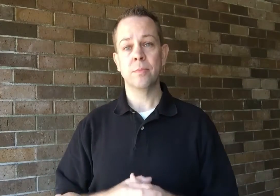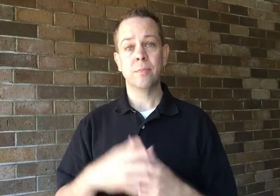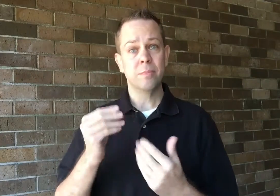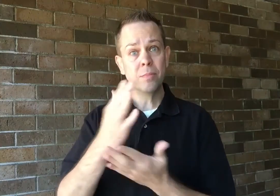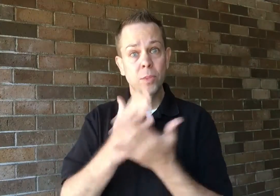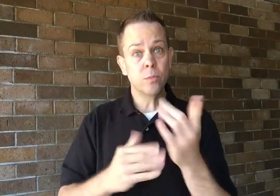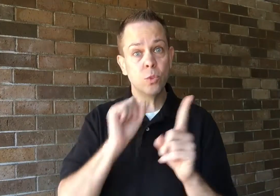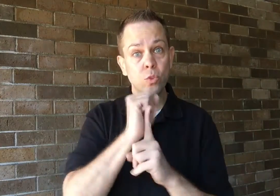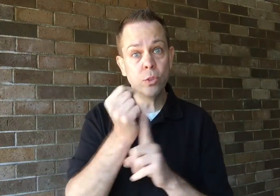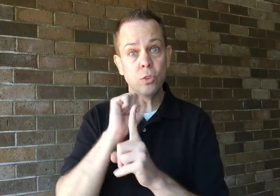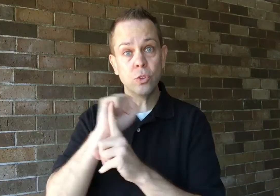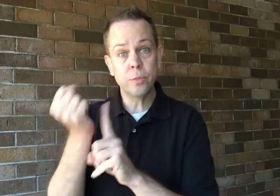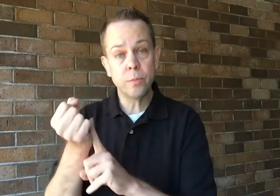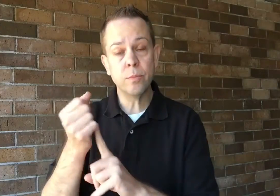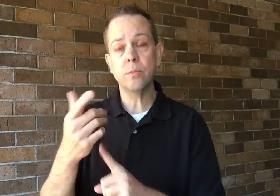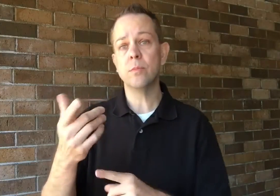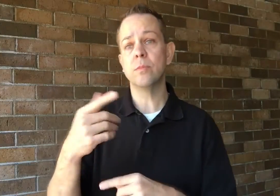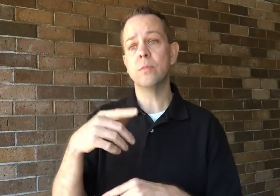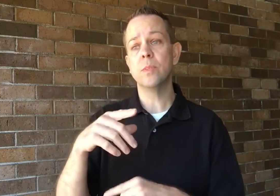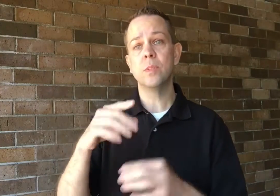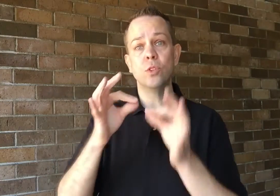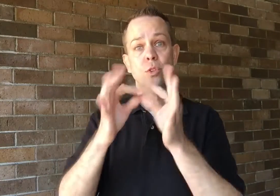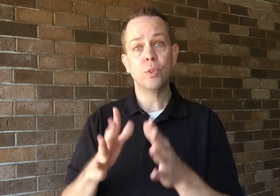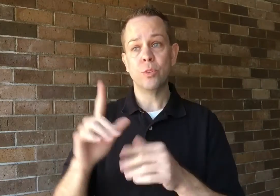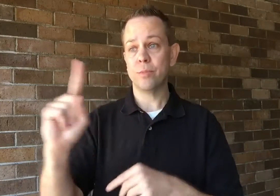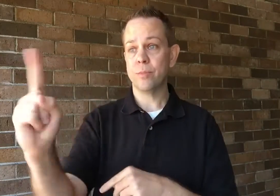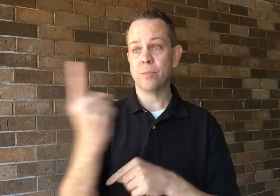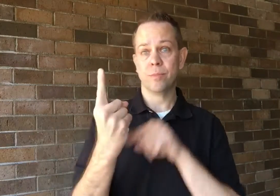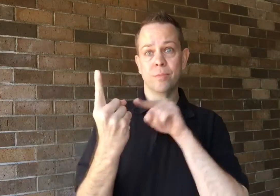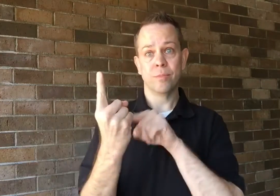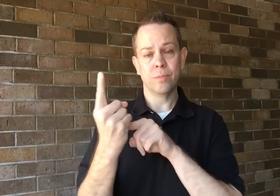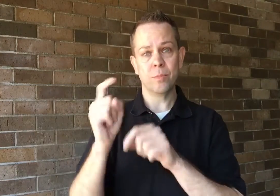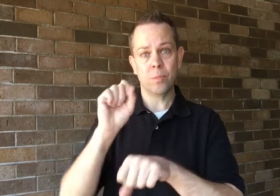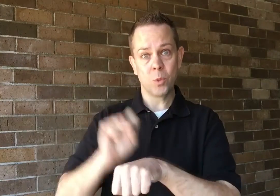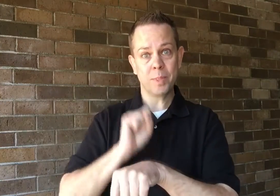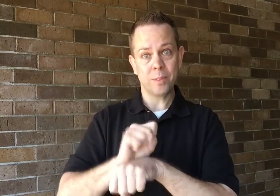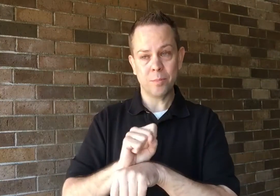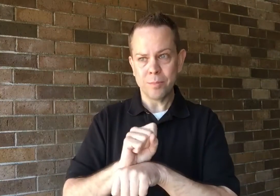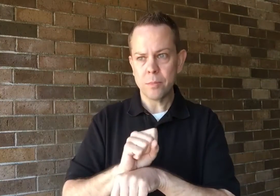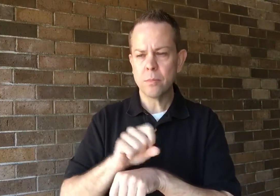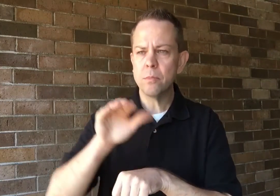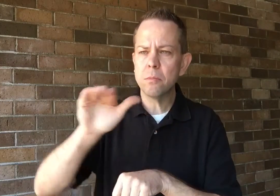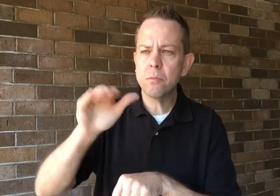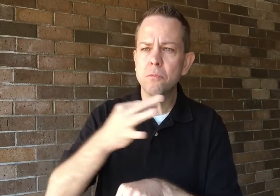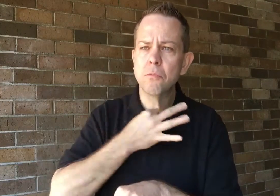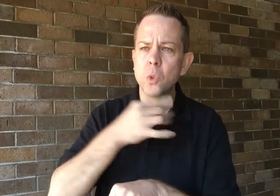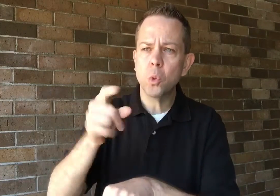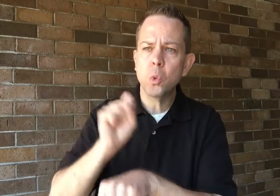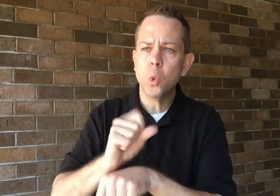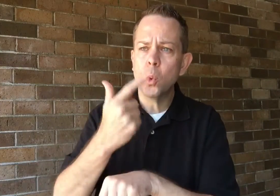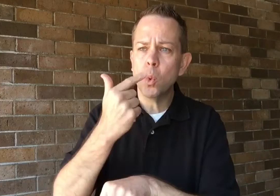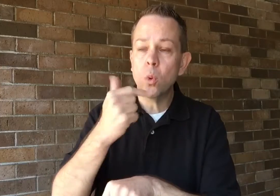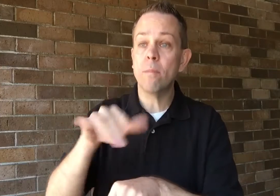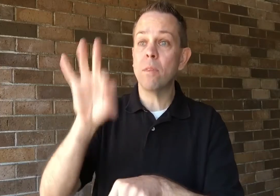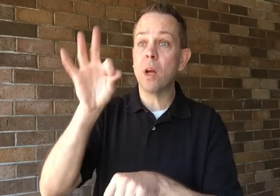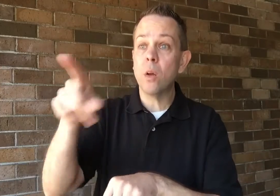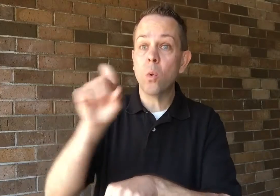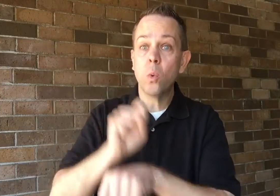One thing that you can do in some situations is: at the appointment, when the interpreter shows up, you ask what company they work for.